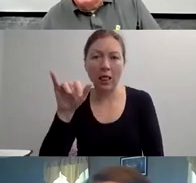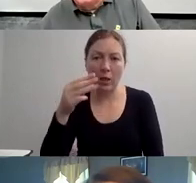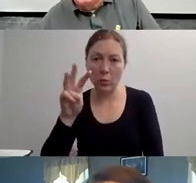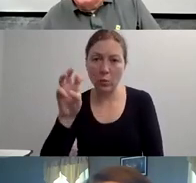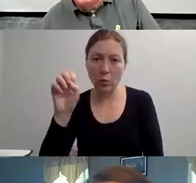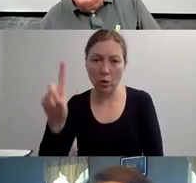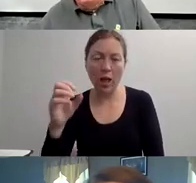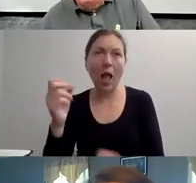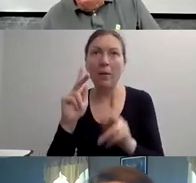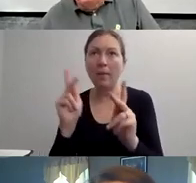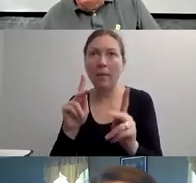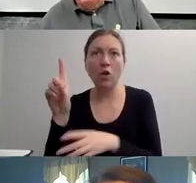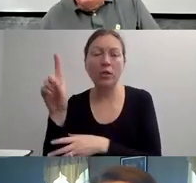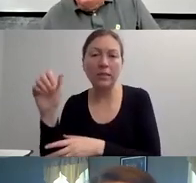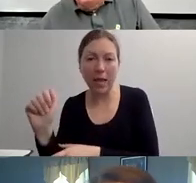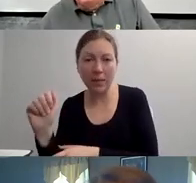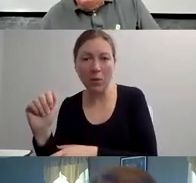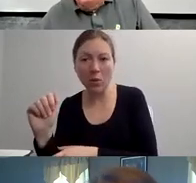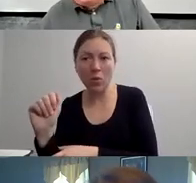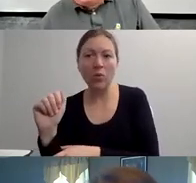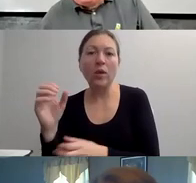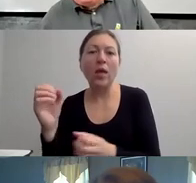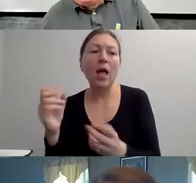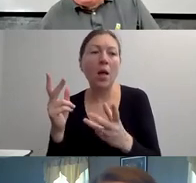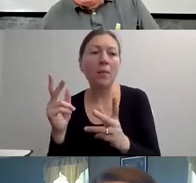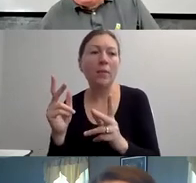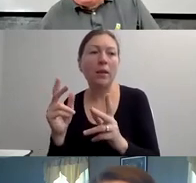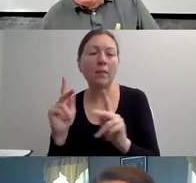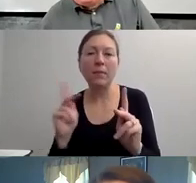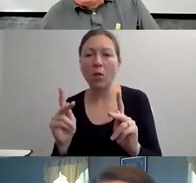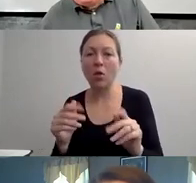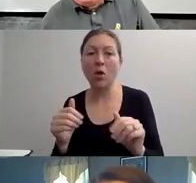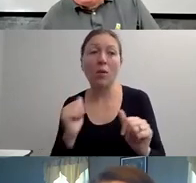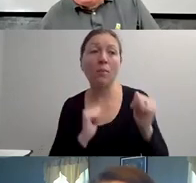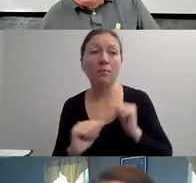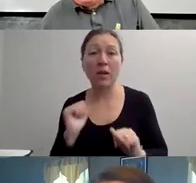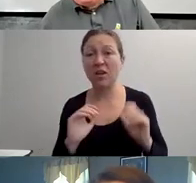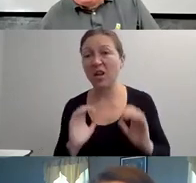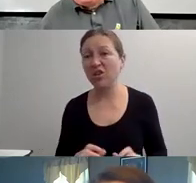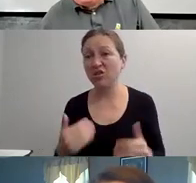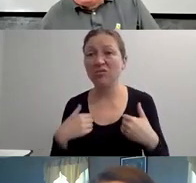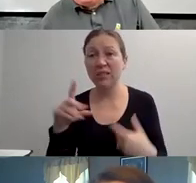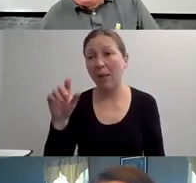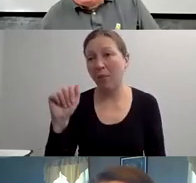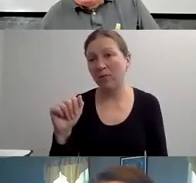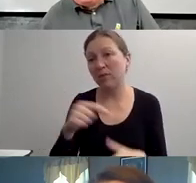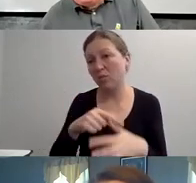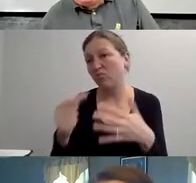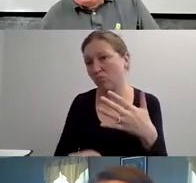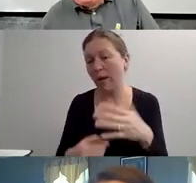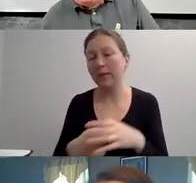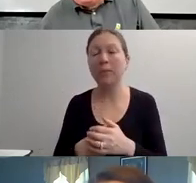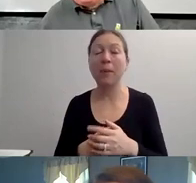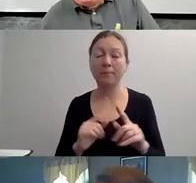"ON TOP OF THAT, NOT ONLY THE PEOPLE IN THE AUDIENCE AND PEOPLE WITH DISABILITIES IS 20%